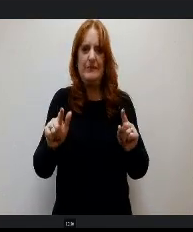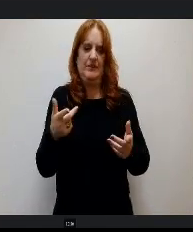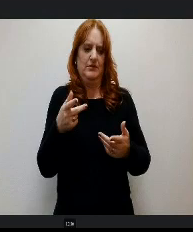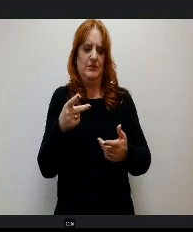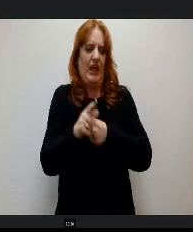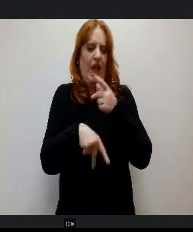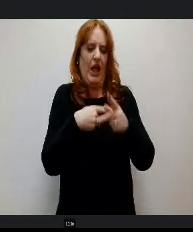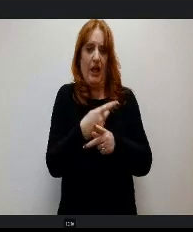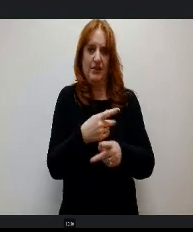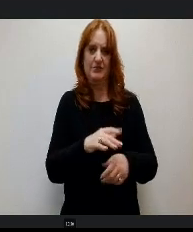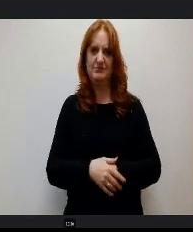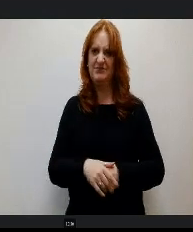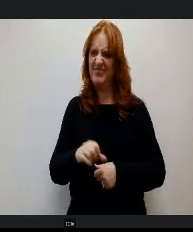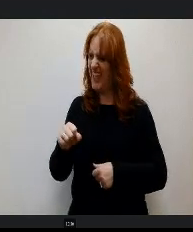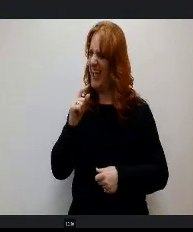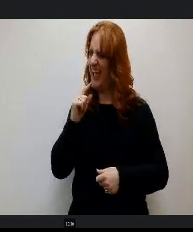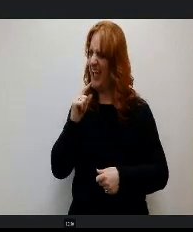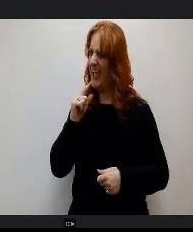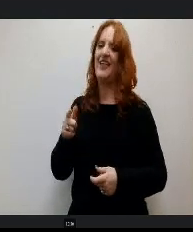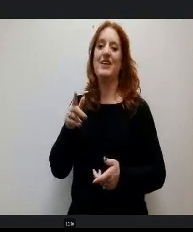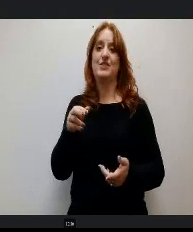And giving that research back to NASA, which I thought we thought was really cool.